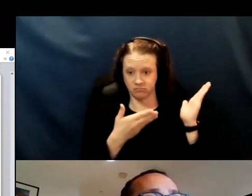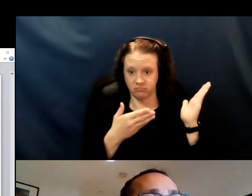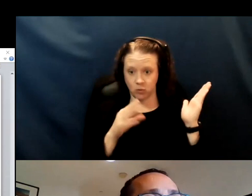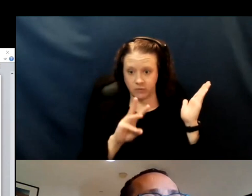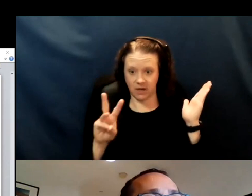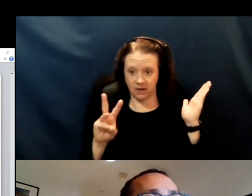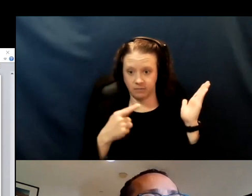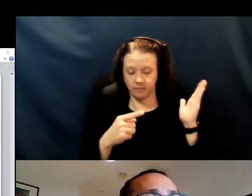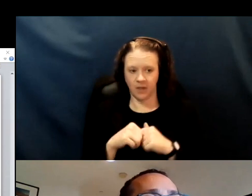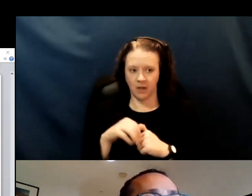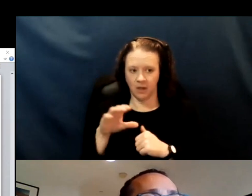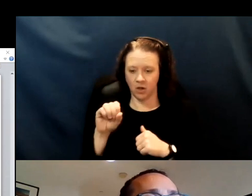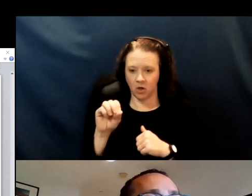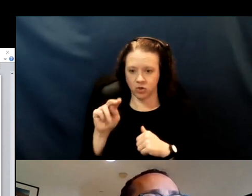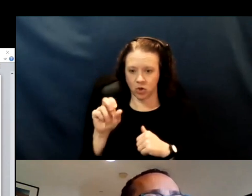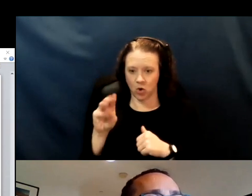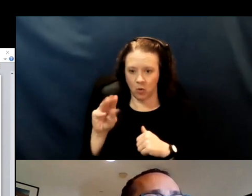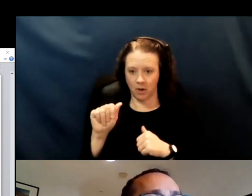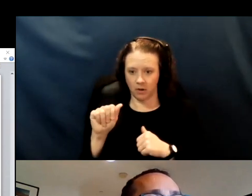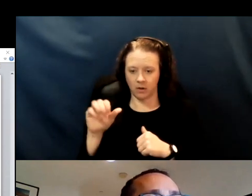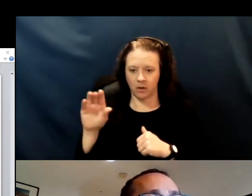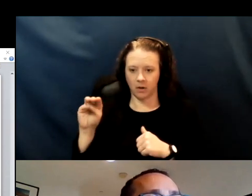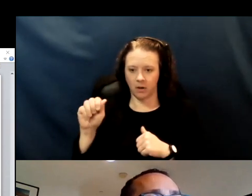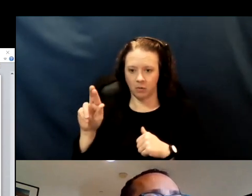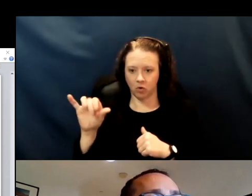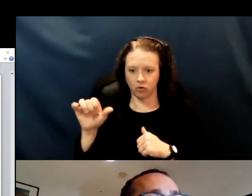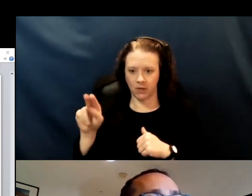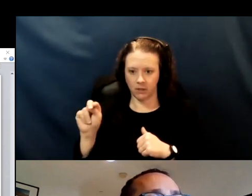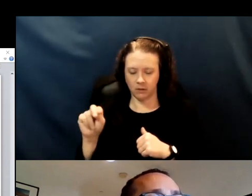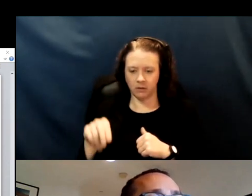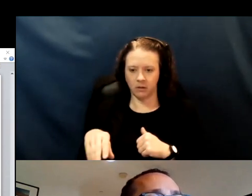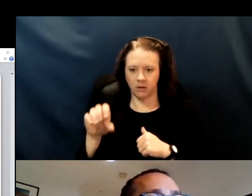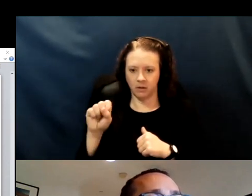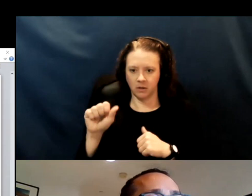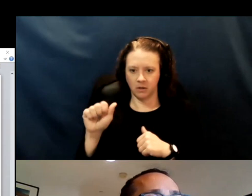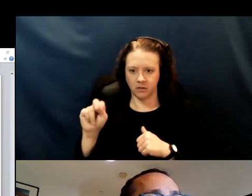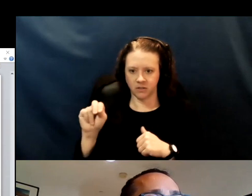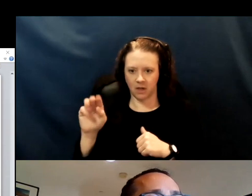So Sonoma County, Marin, San Mateo. So San Mateo, you can either go to the website